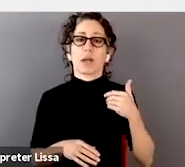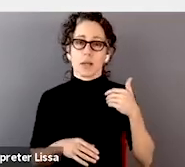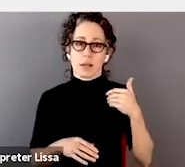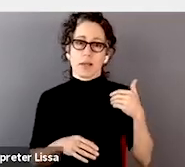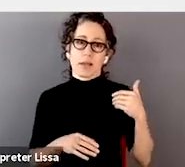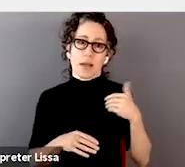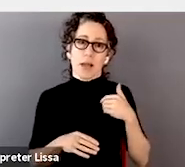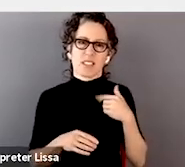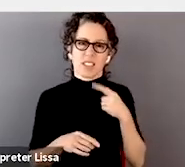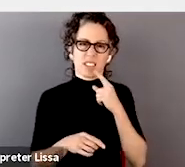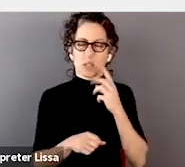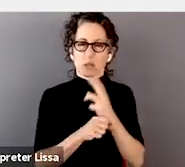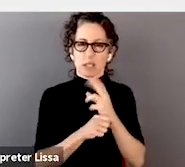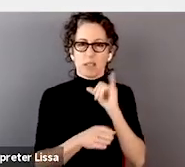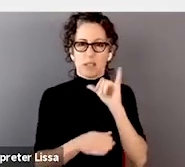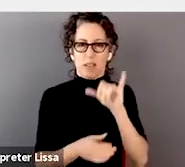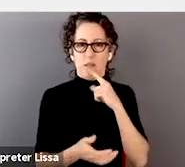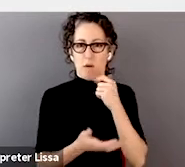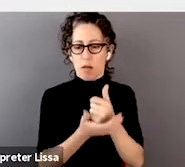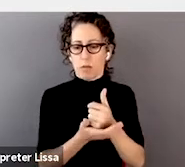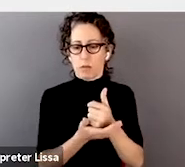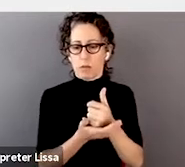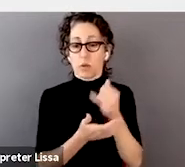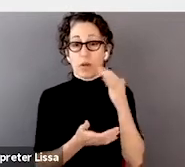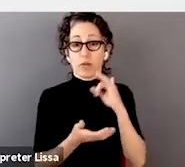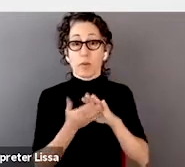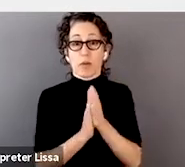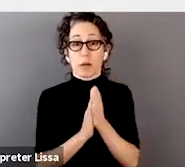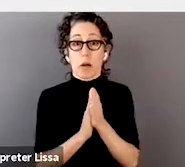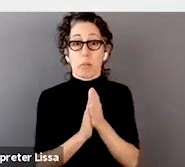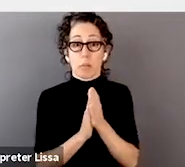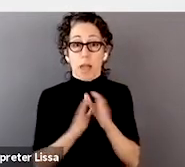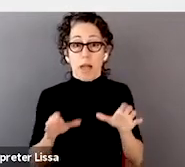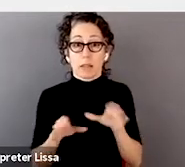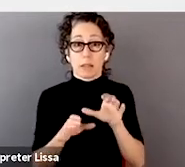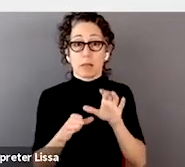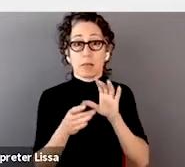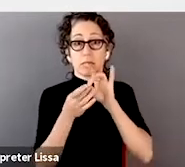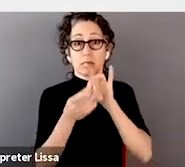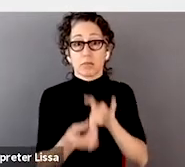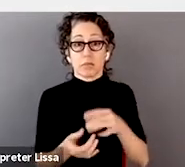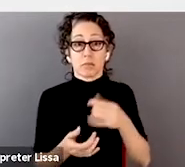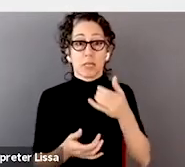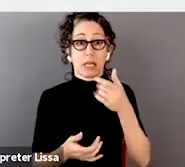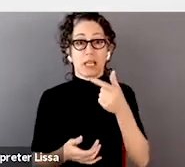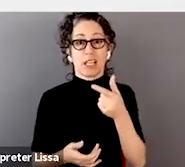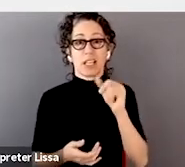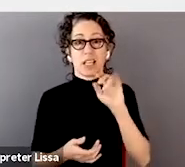If you become active in these GitHub repos doing some basic, either software engineering